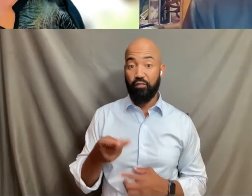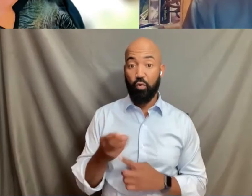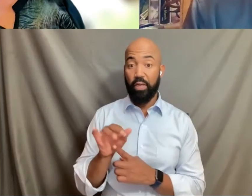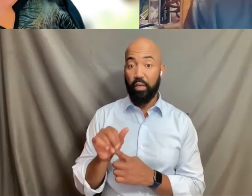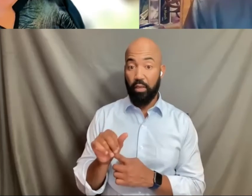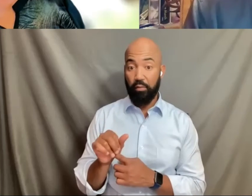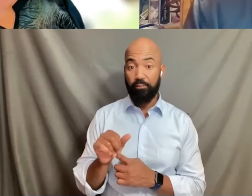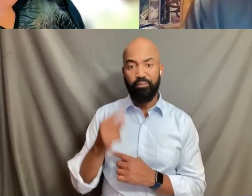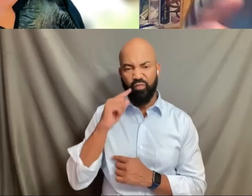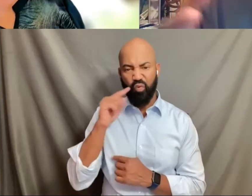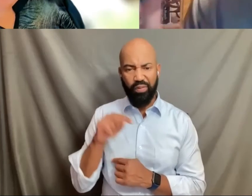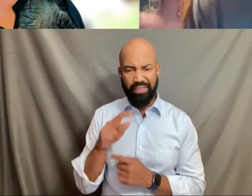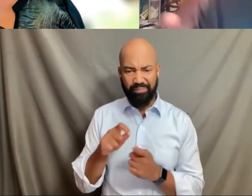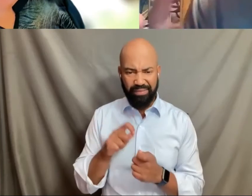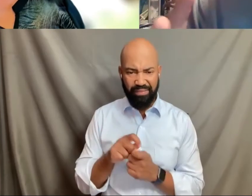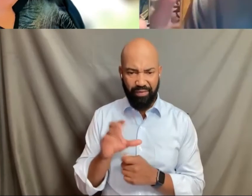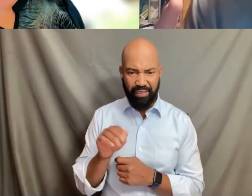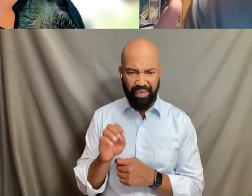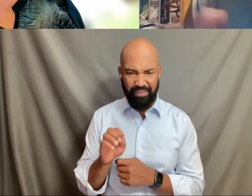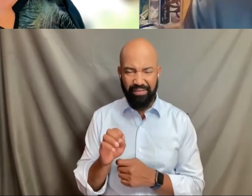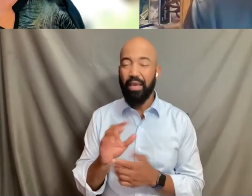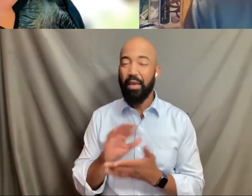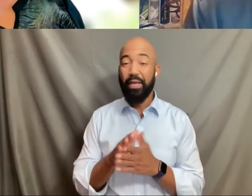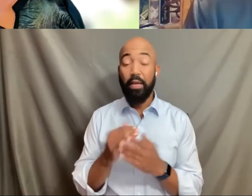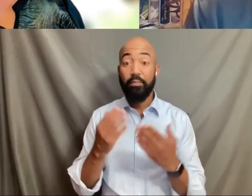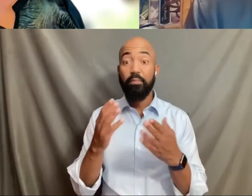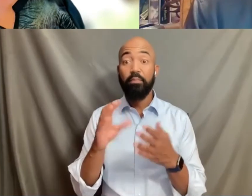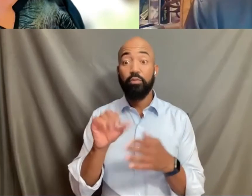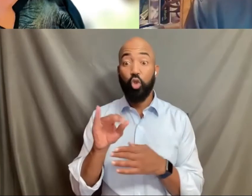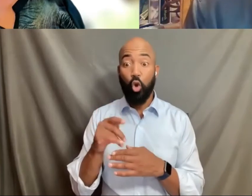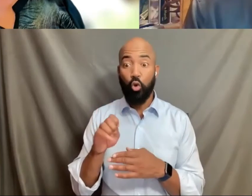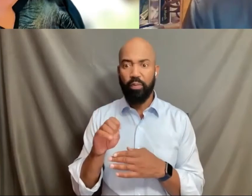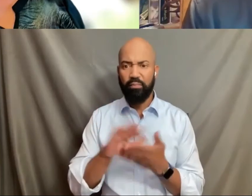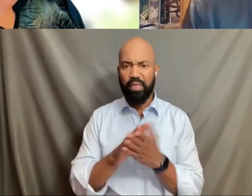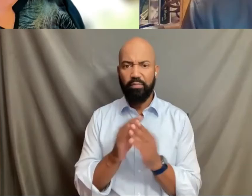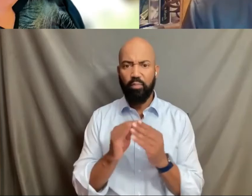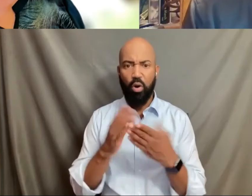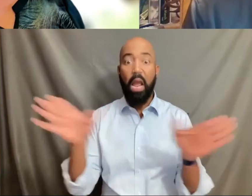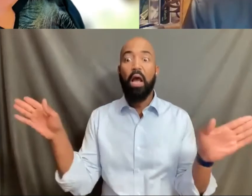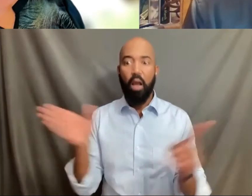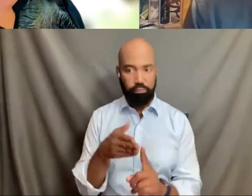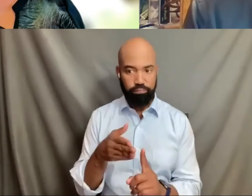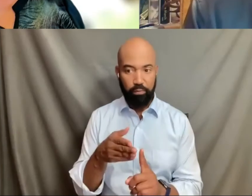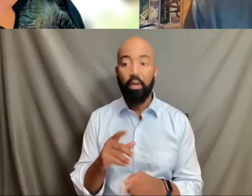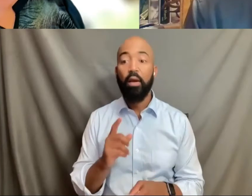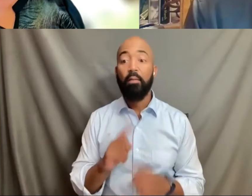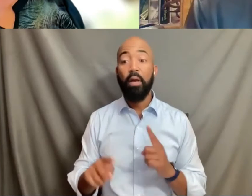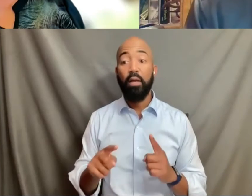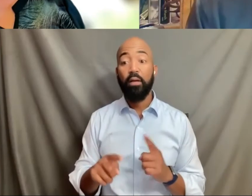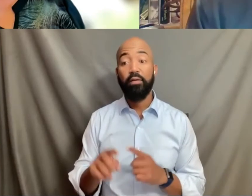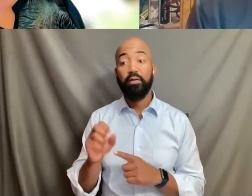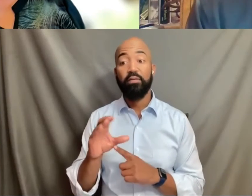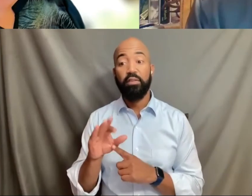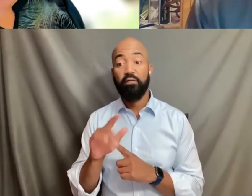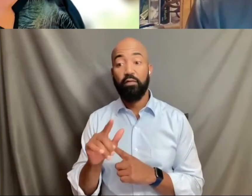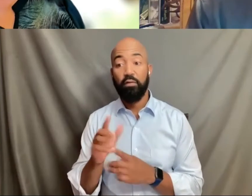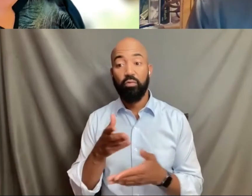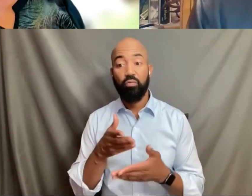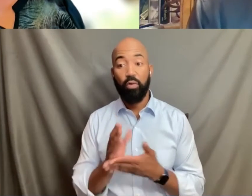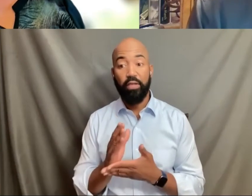it does sort of narrow the scope of it. But the notion that a civil rights law has now once again been not expanded,